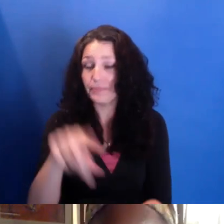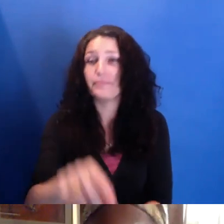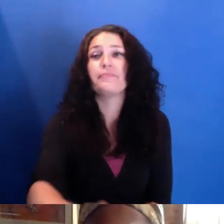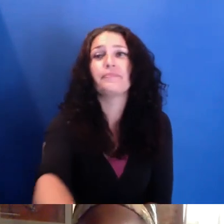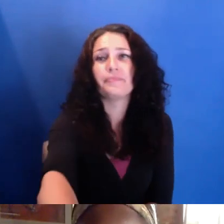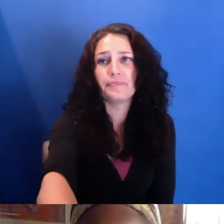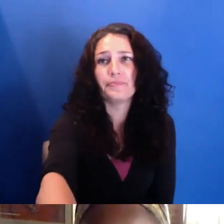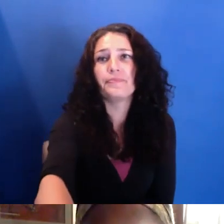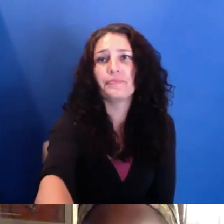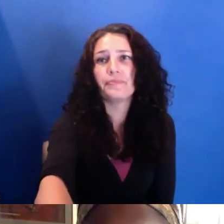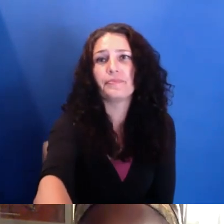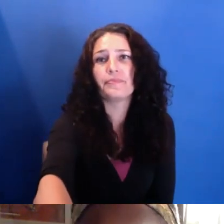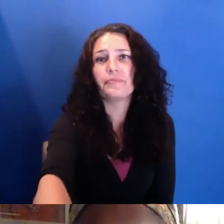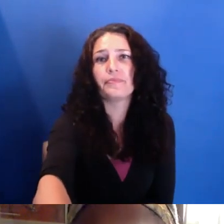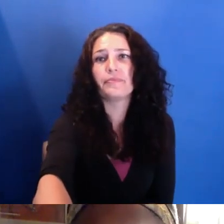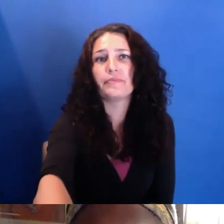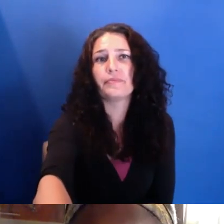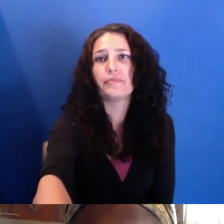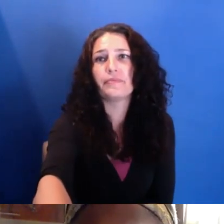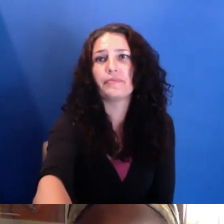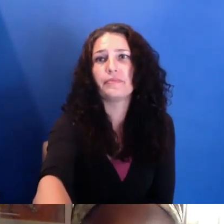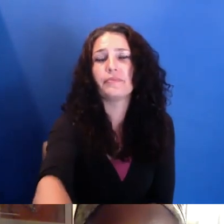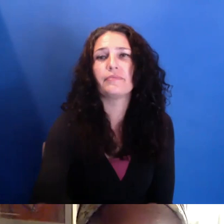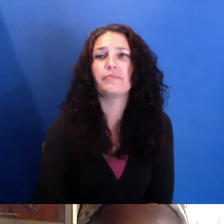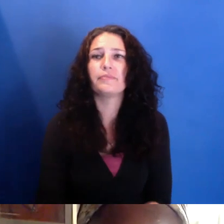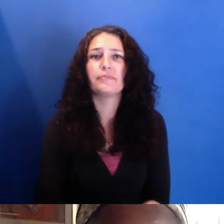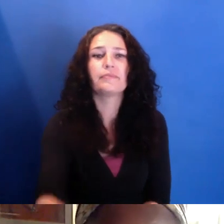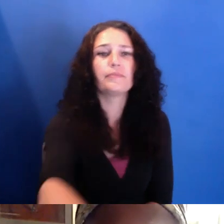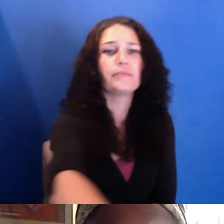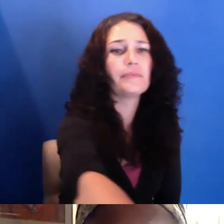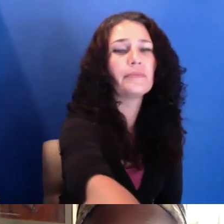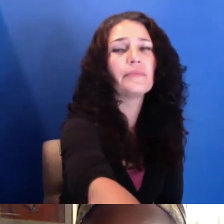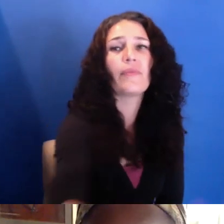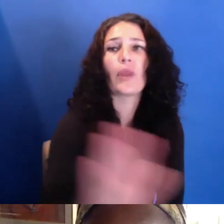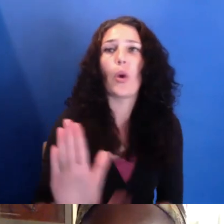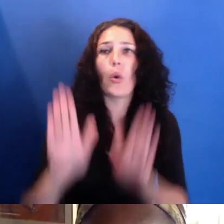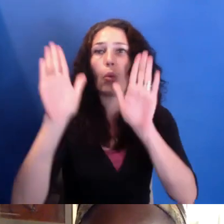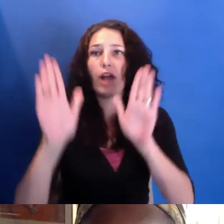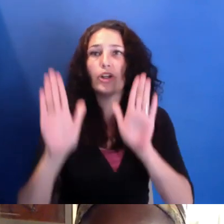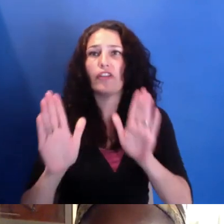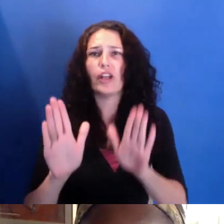OK, wonderful. Again, if you-- if you-- we're going to give folks an opportunity